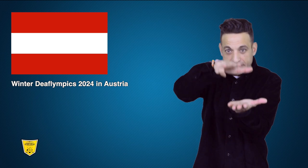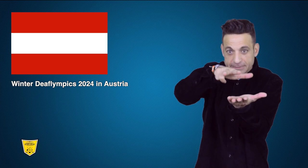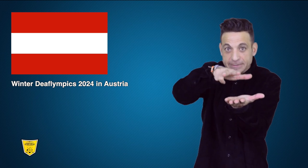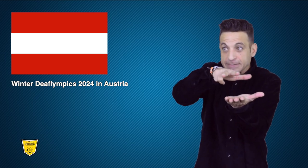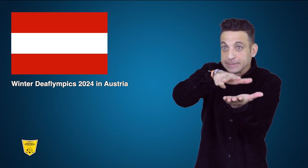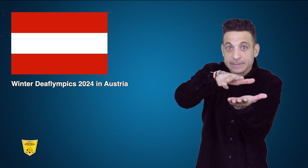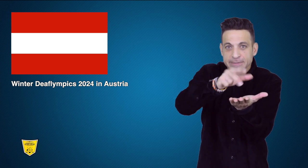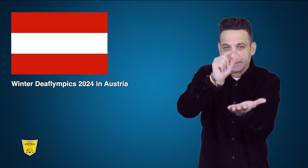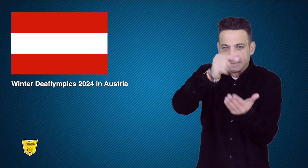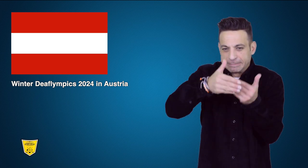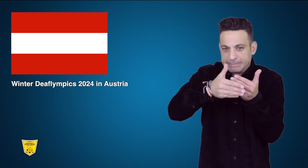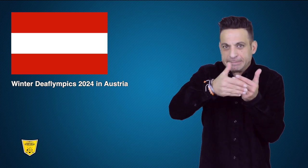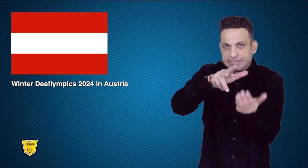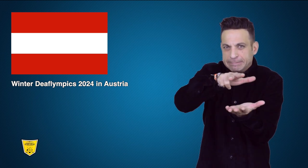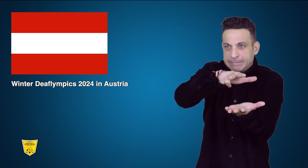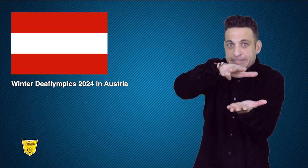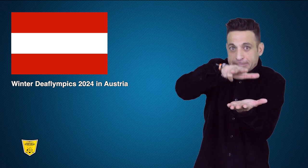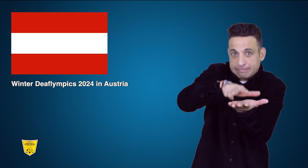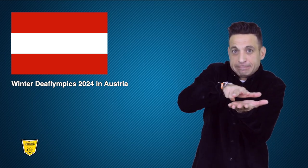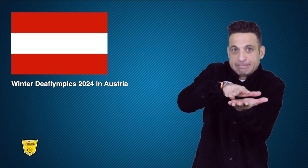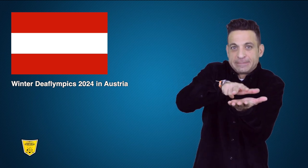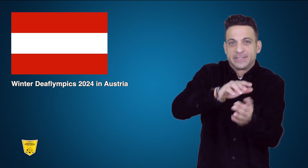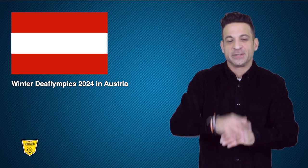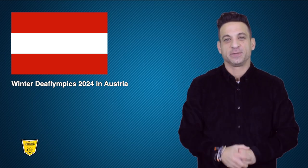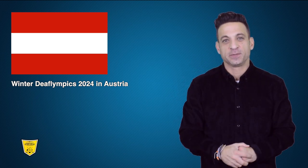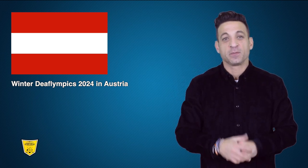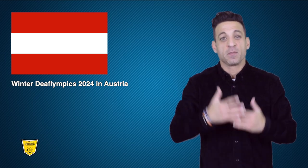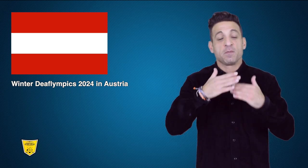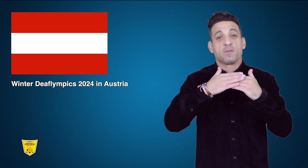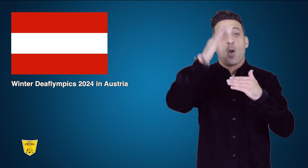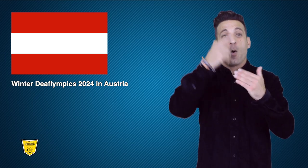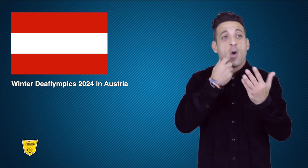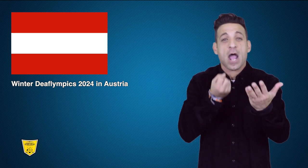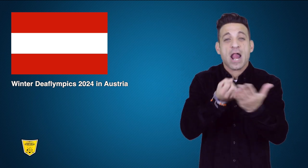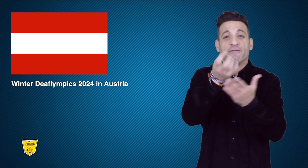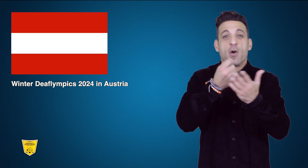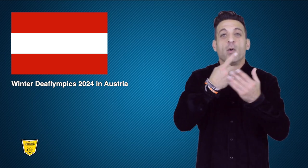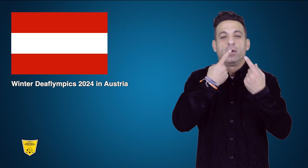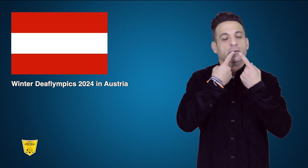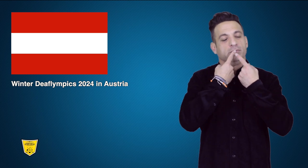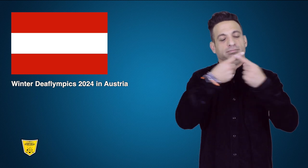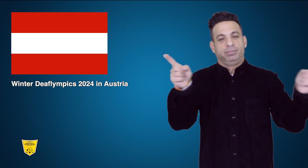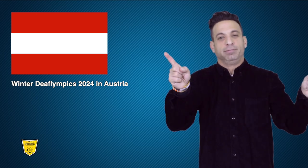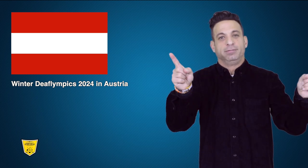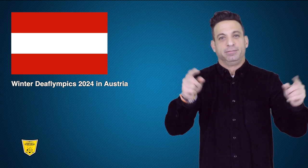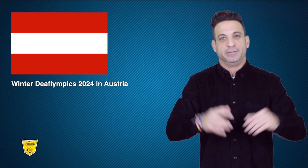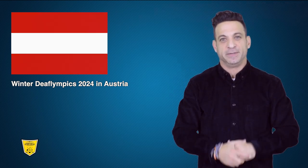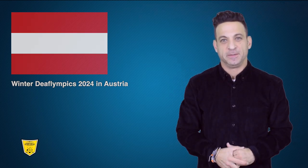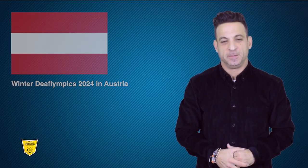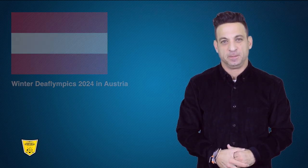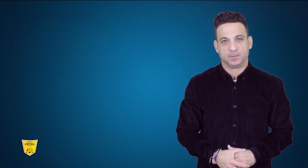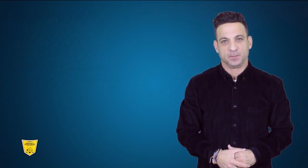with their governments. Final details will be released shortly.